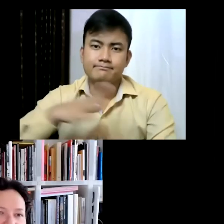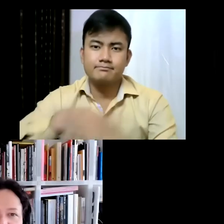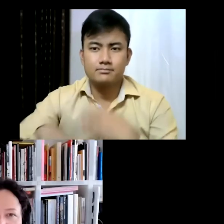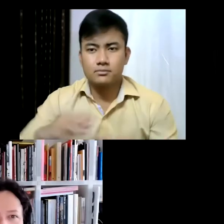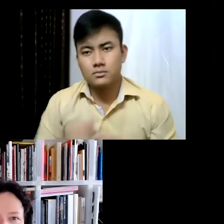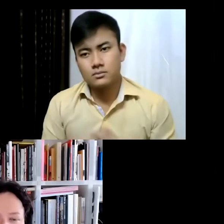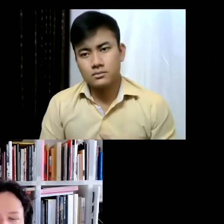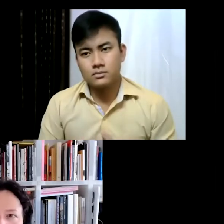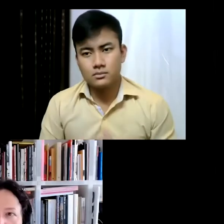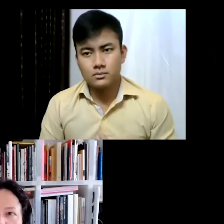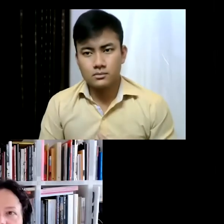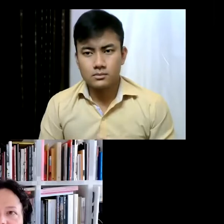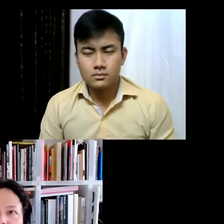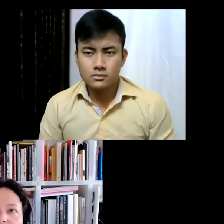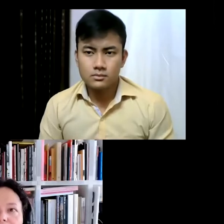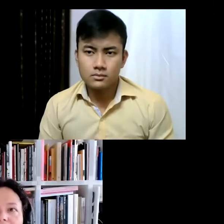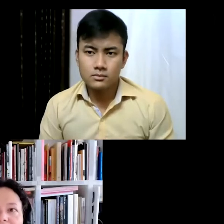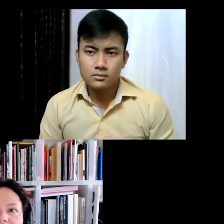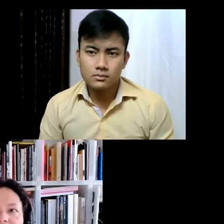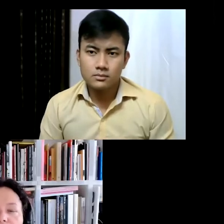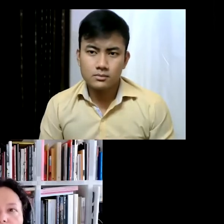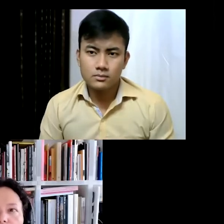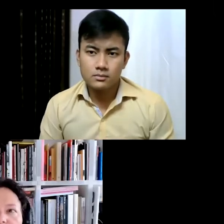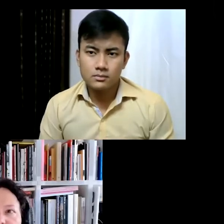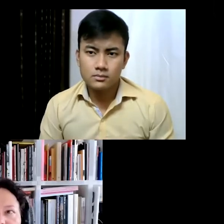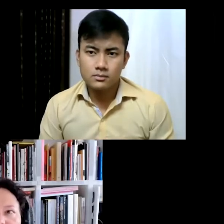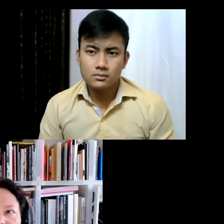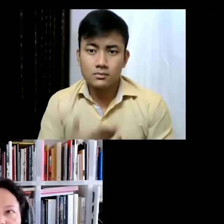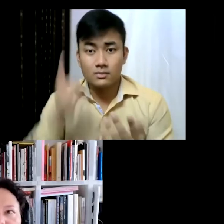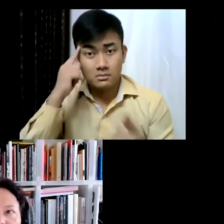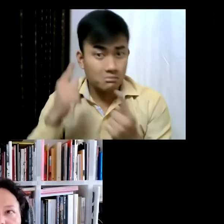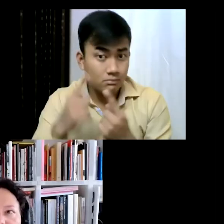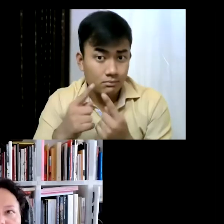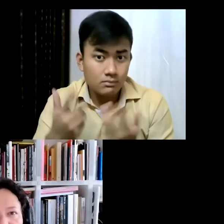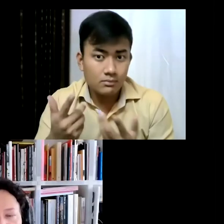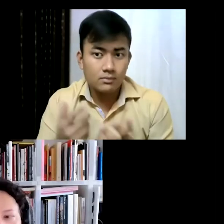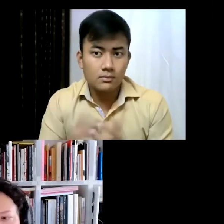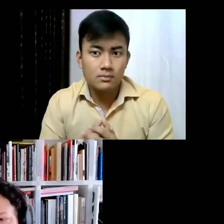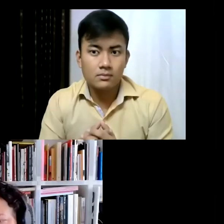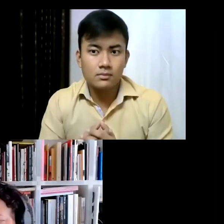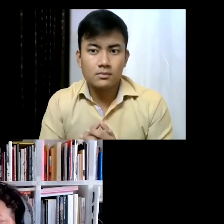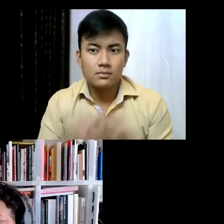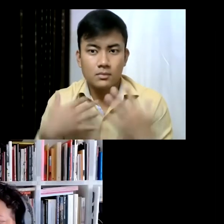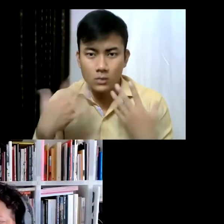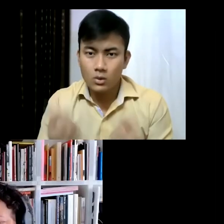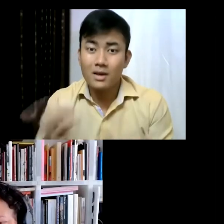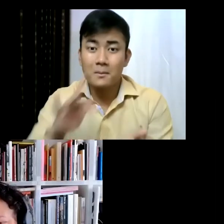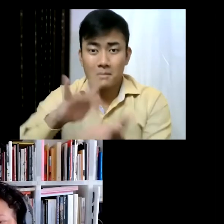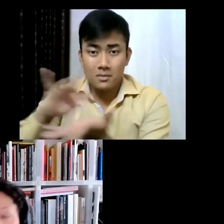doesn't have an art fair... so it can... the goal was for it to become a destination exactly like